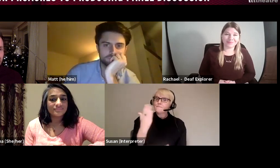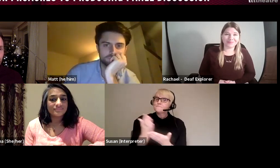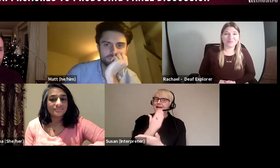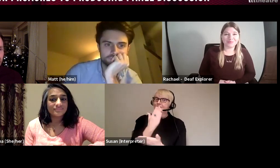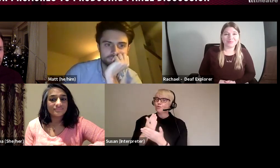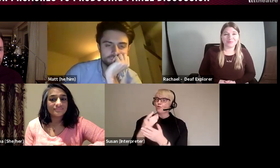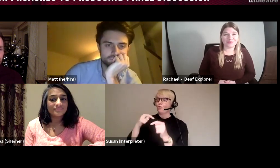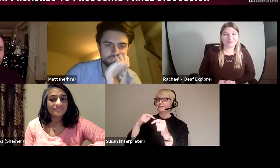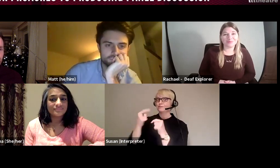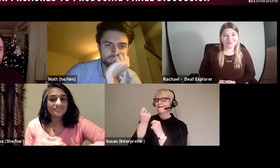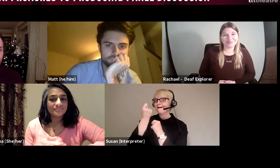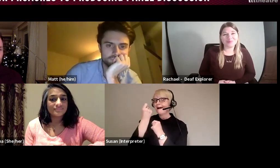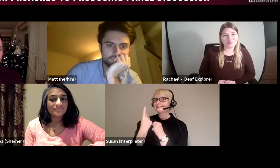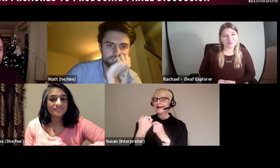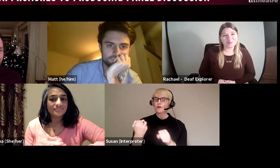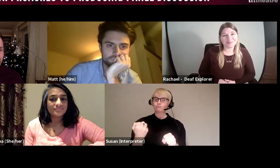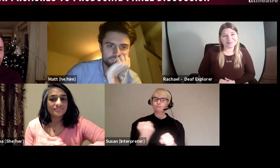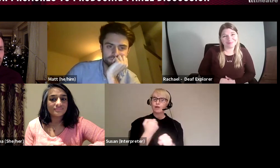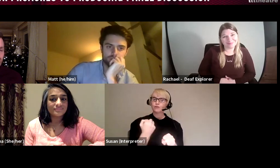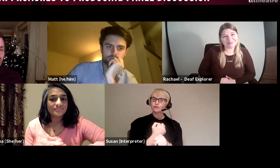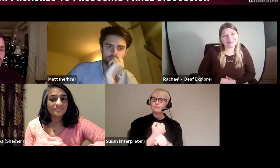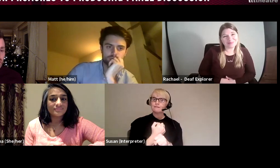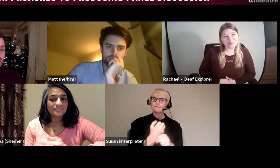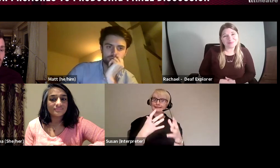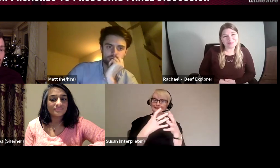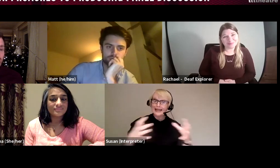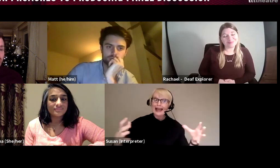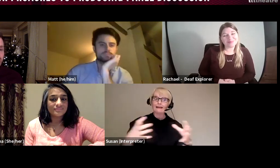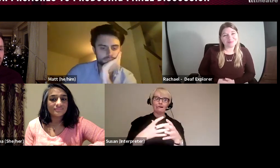parameters of a production, the scale of the production the budget that you're working in,